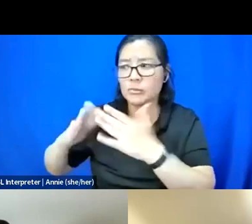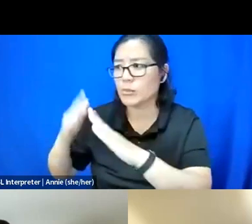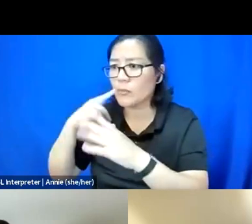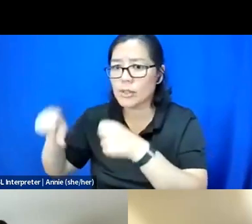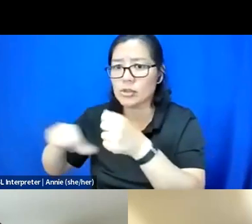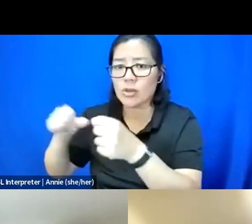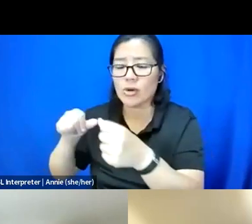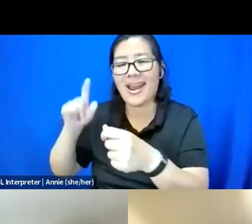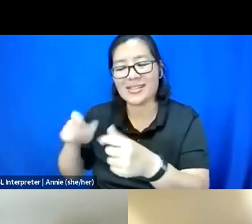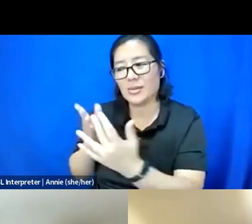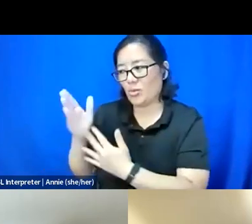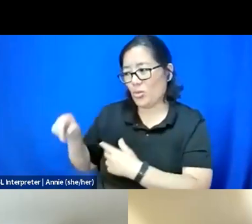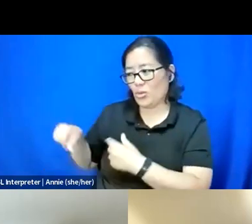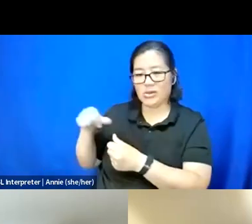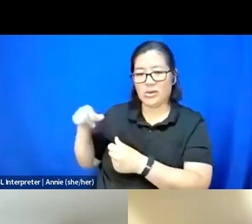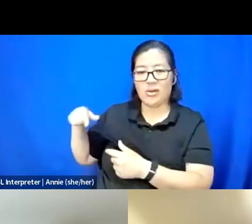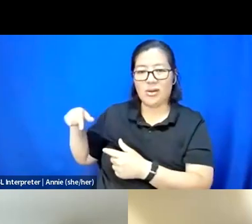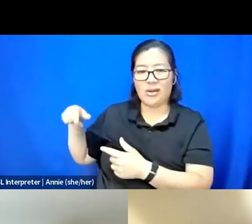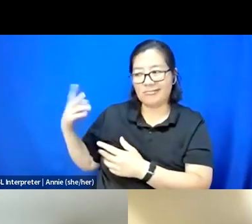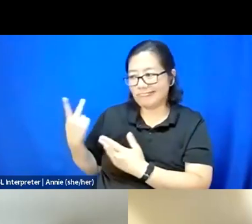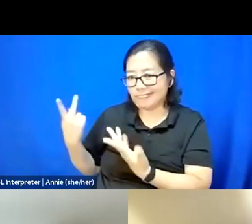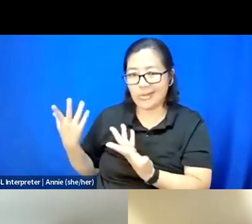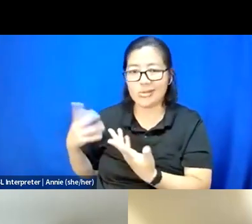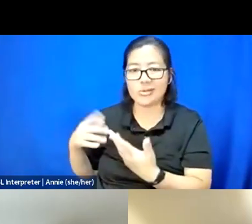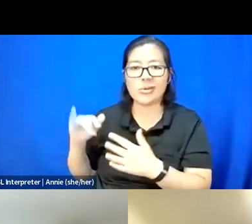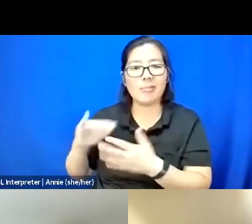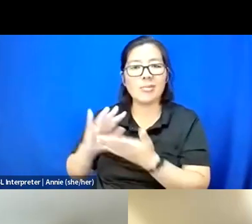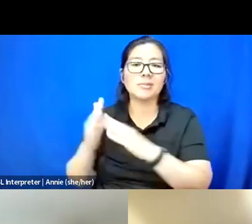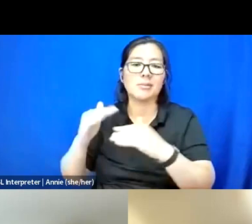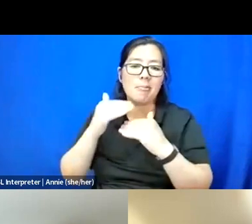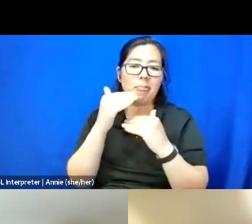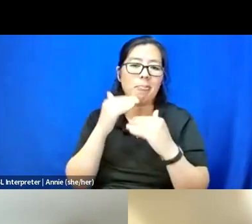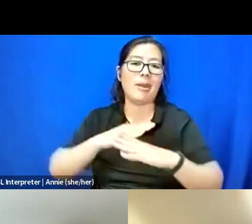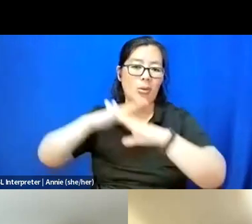And that also poses a lot of a barrier because, you know, just having the funds